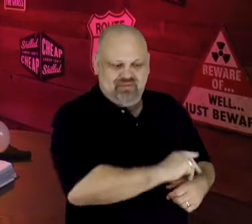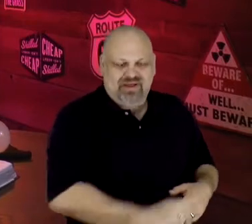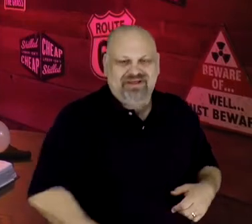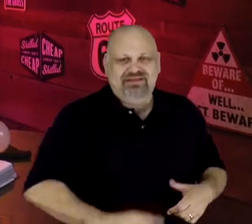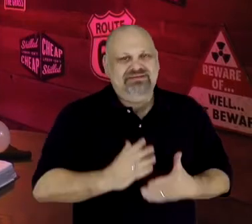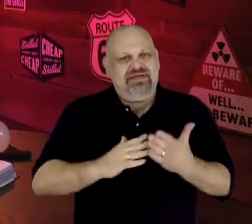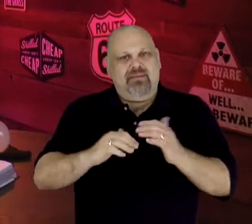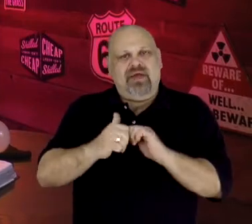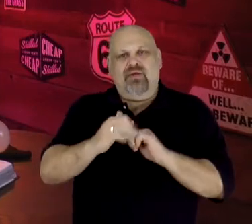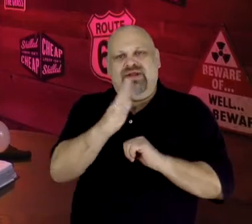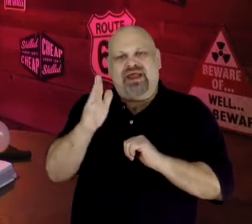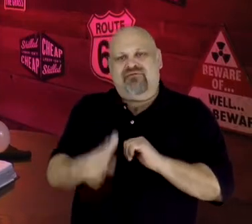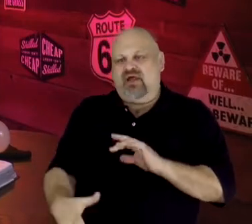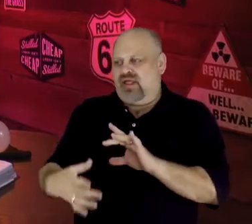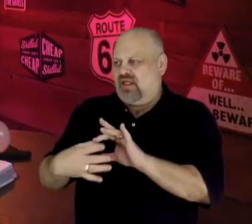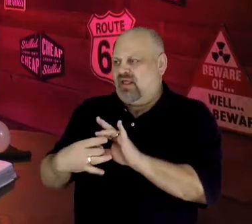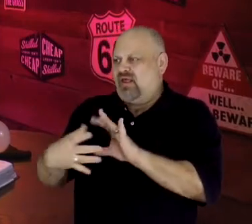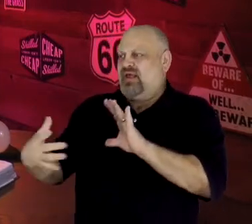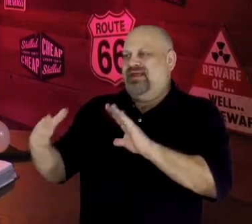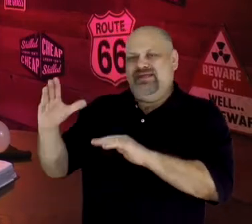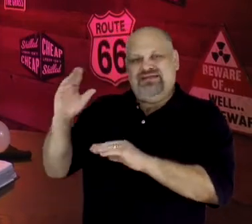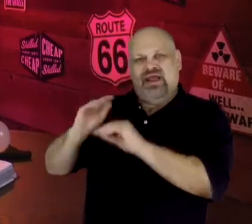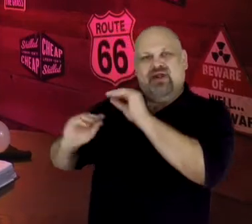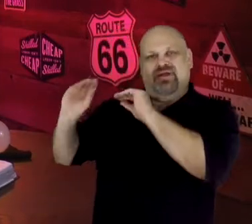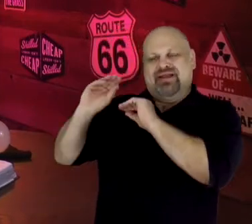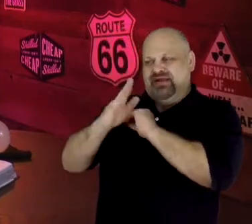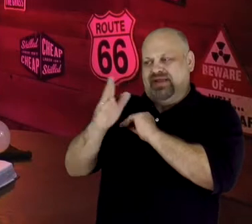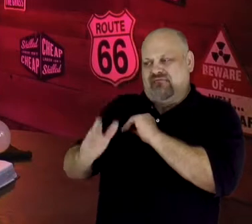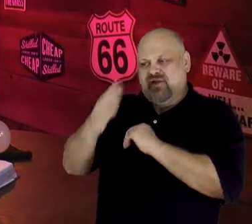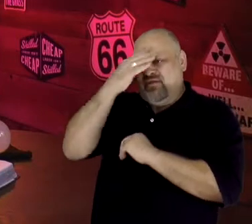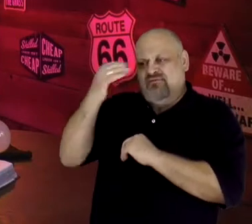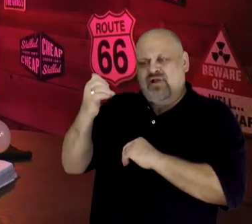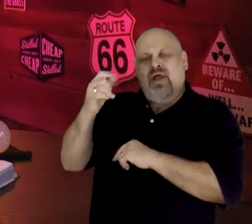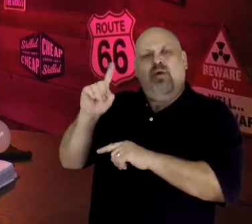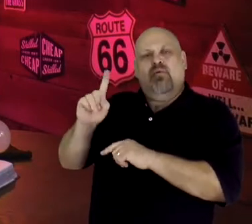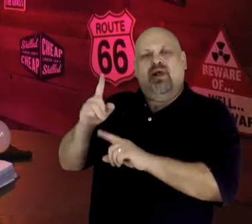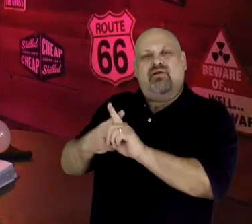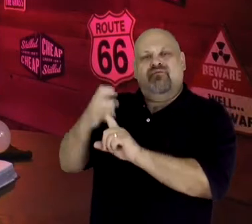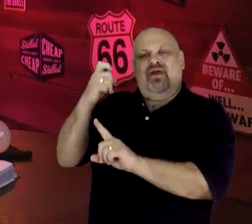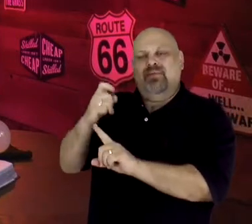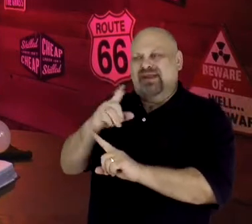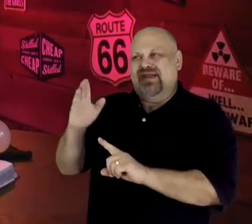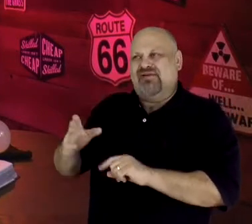never forgot where he came from, and never saw himself as disconnected from the family